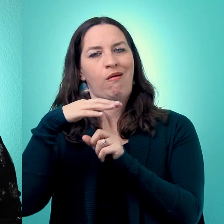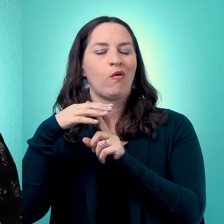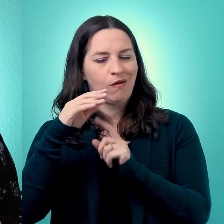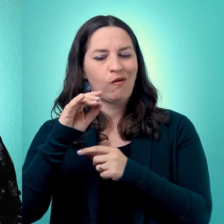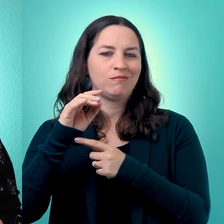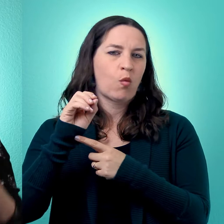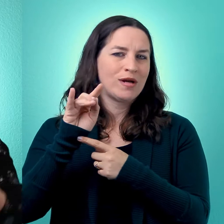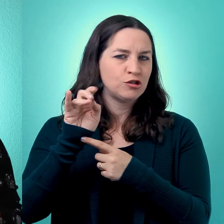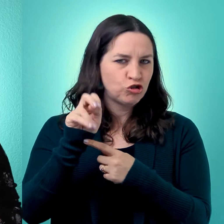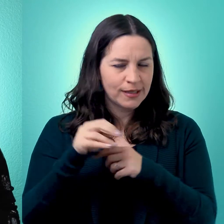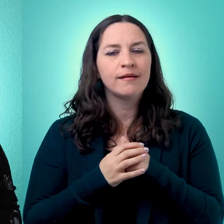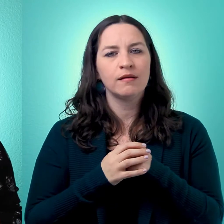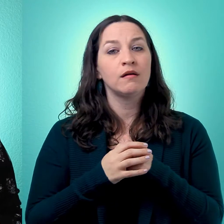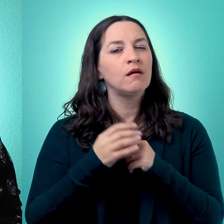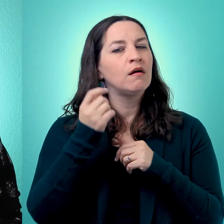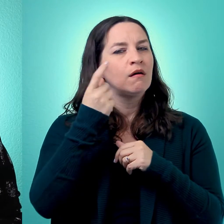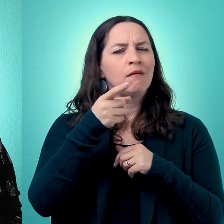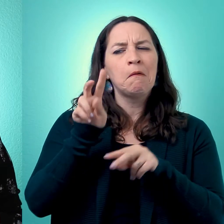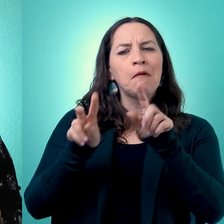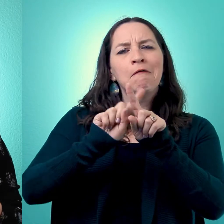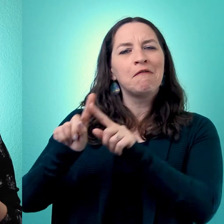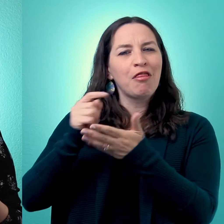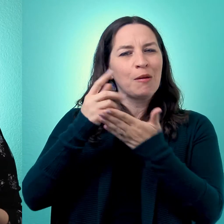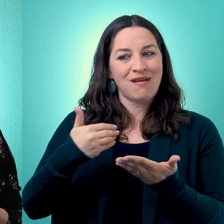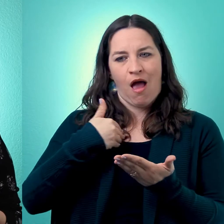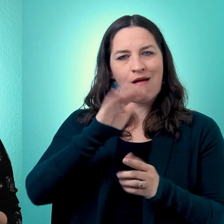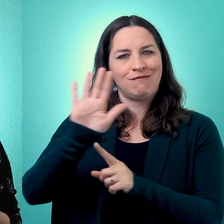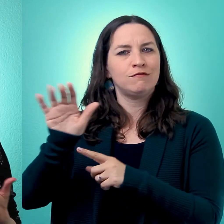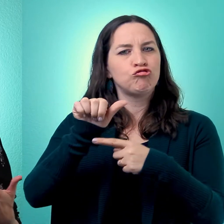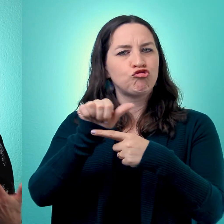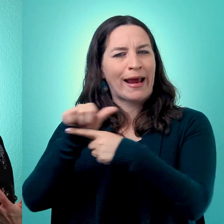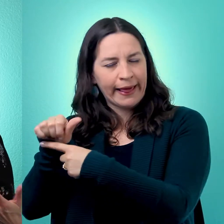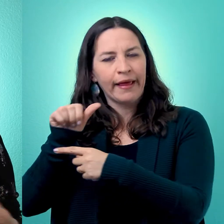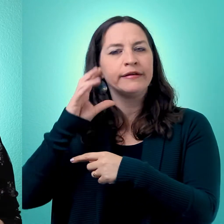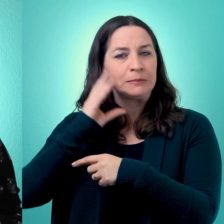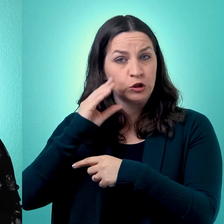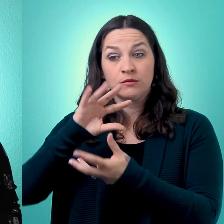of change is, how does somebody grow and change. So your therapist, during training, will